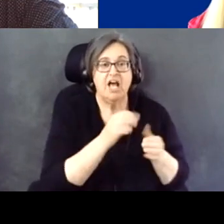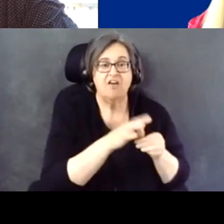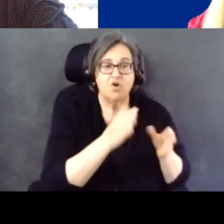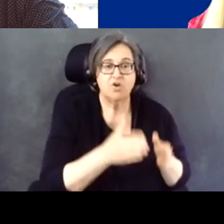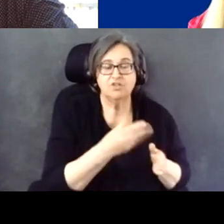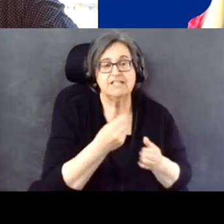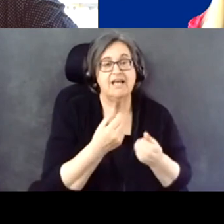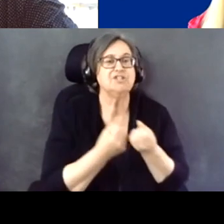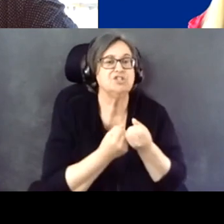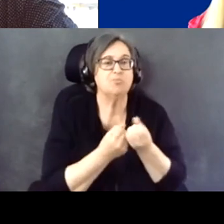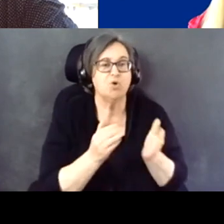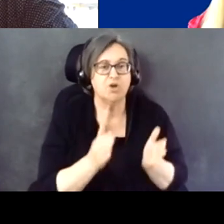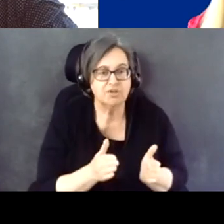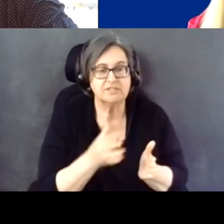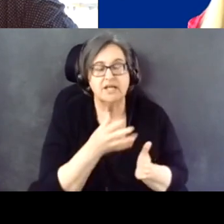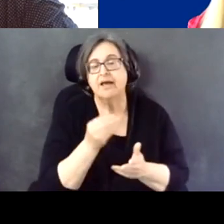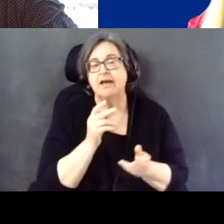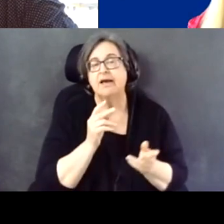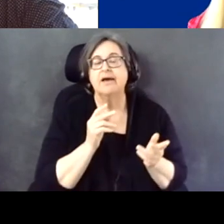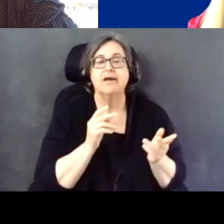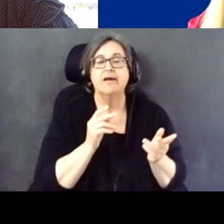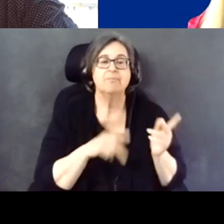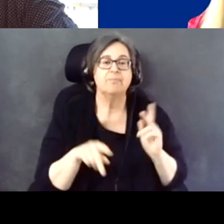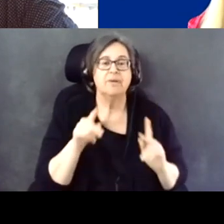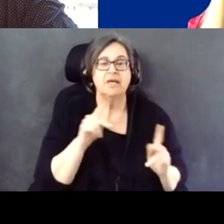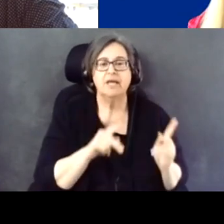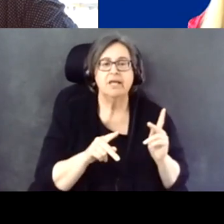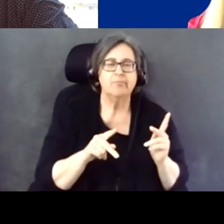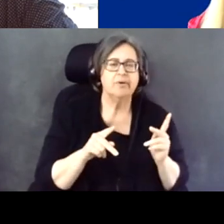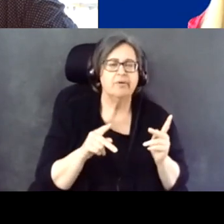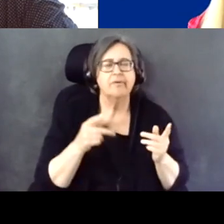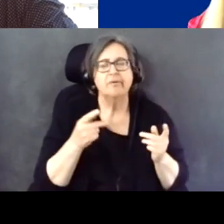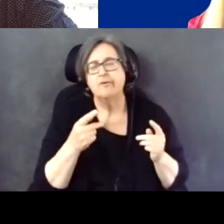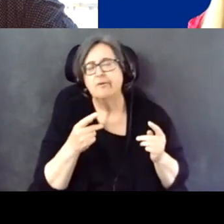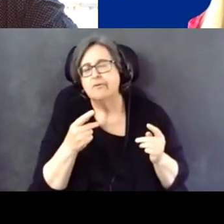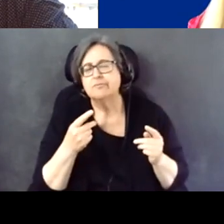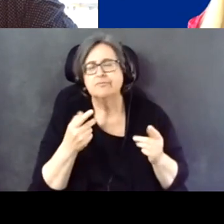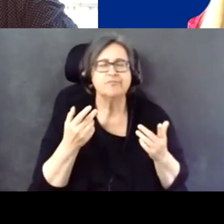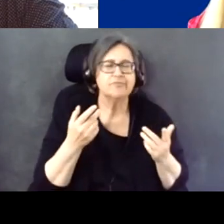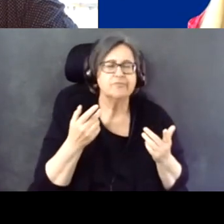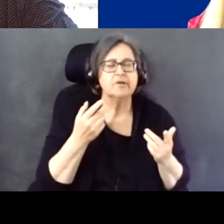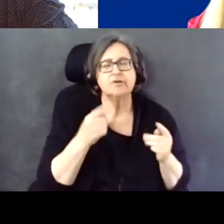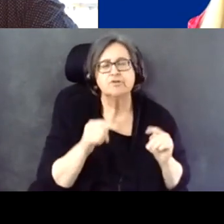supporters, and those that question whether they really understand it.